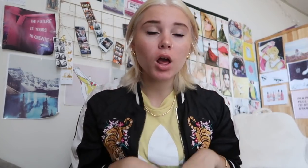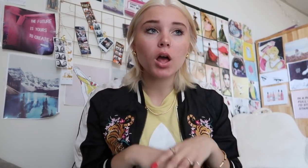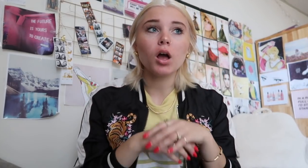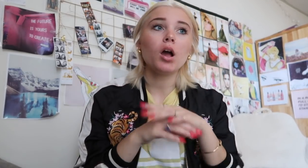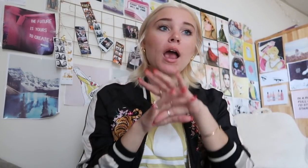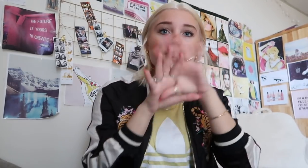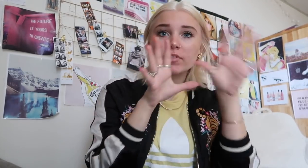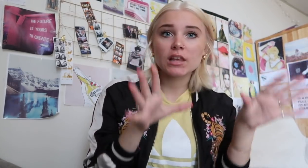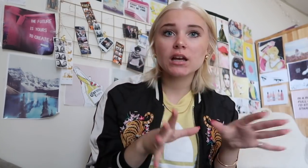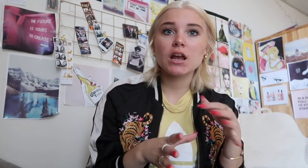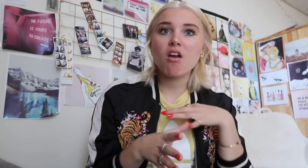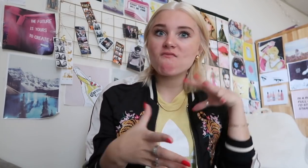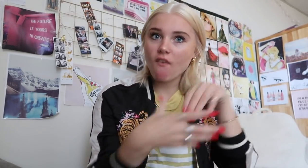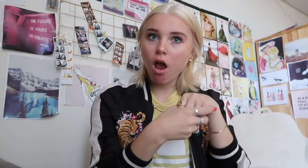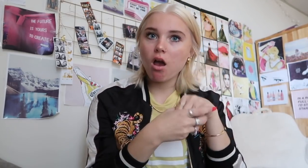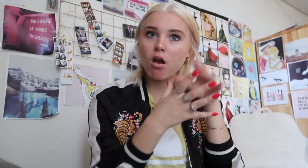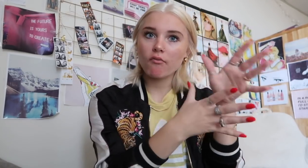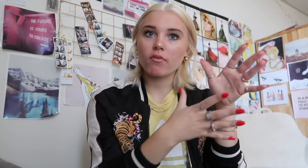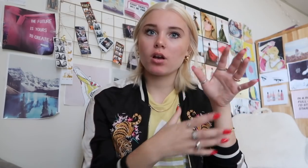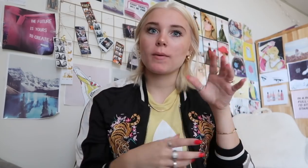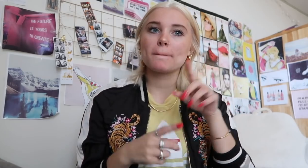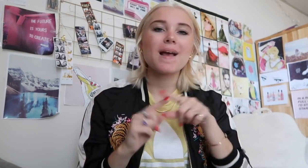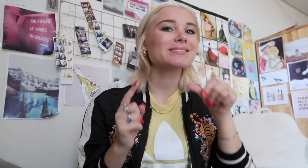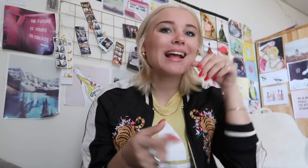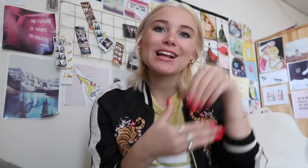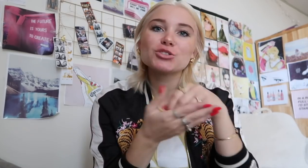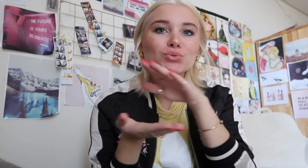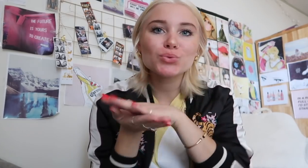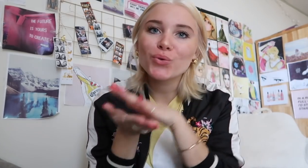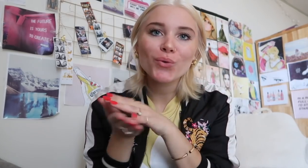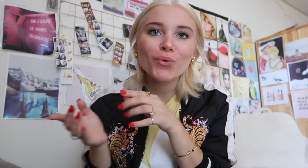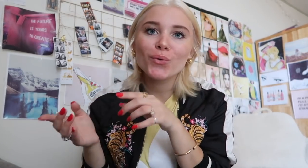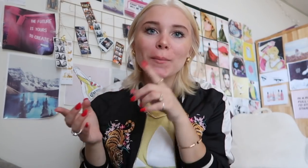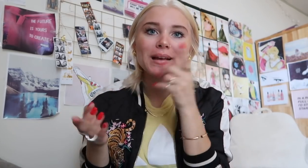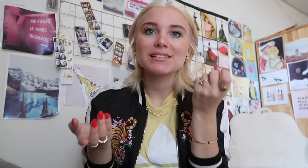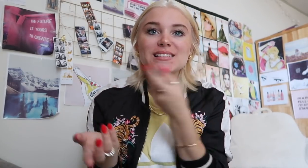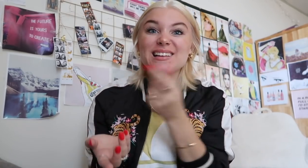all of those sports that I involved, wasn't even from school